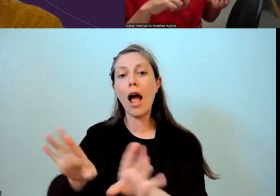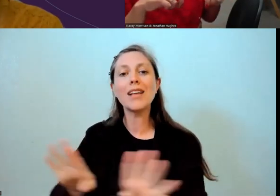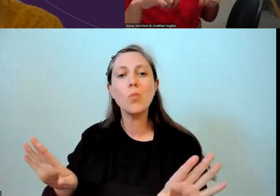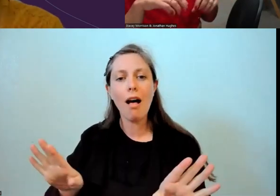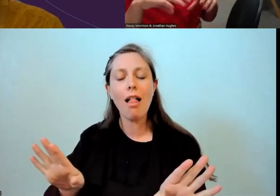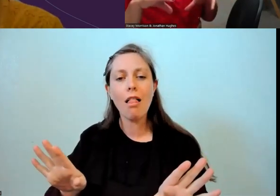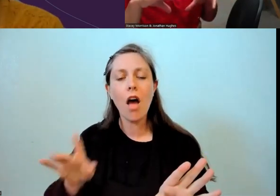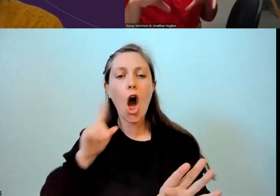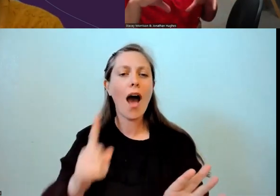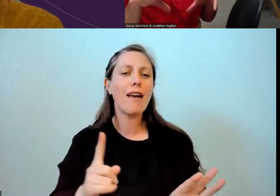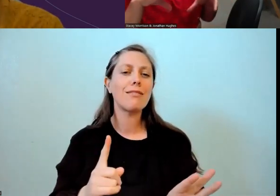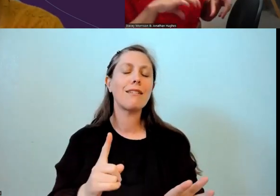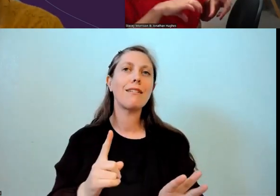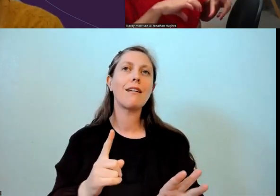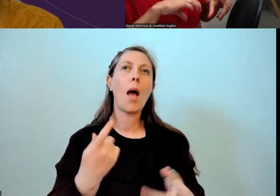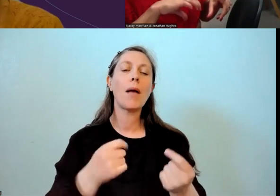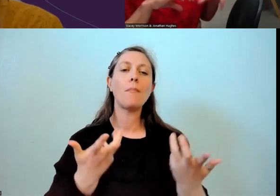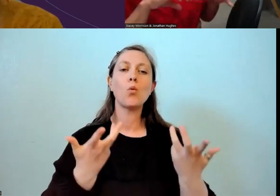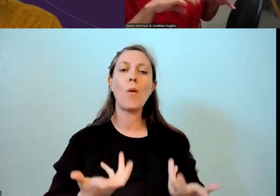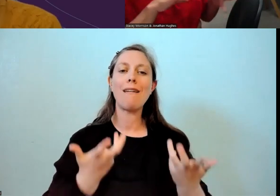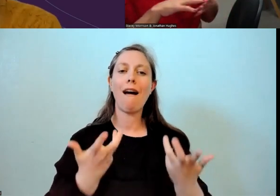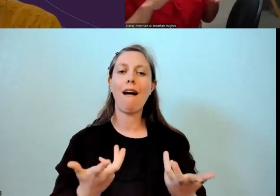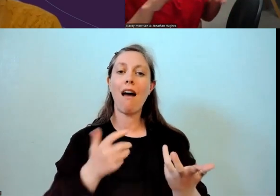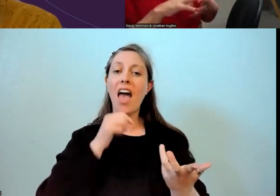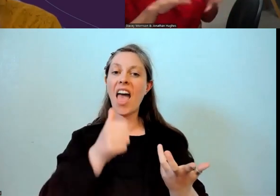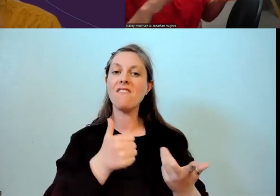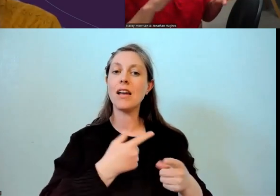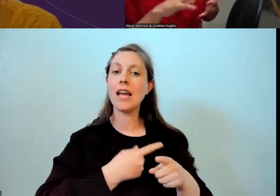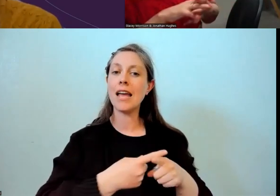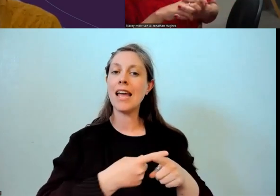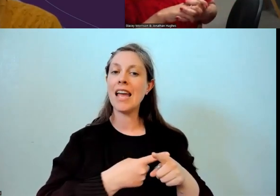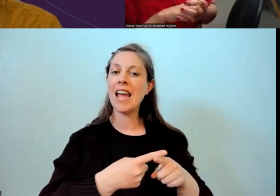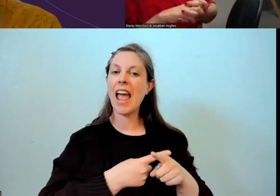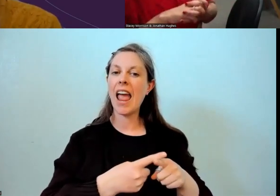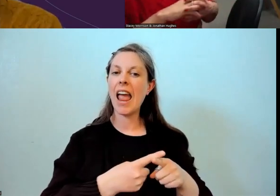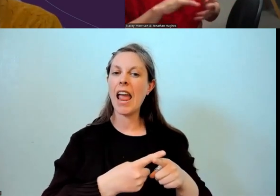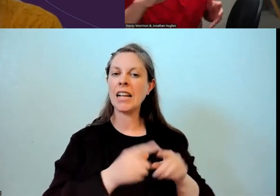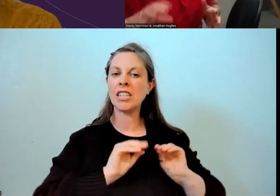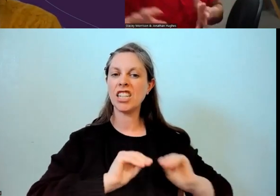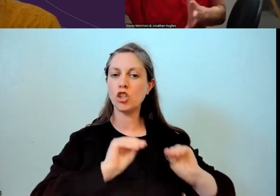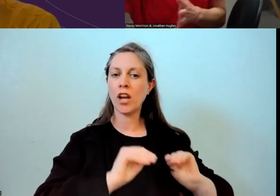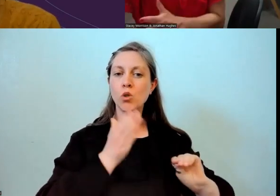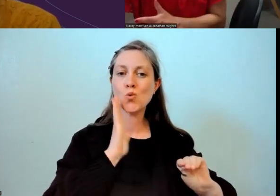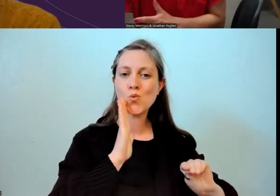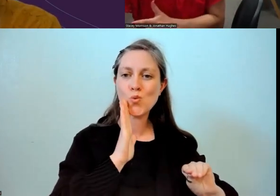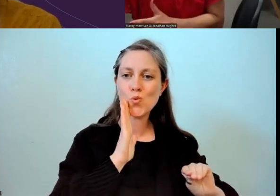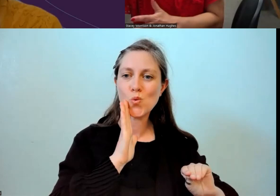in an English medium school. 'Cause people go, "The school's gonna do that."